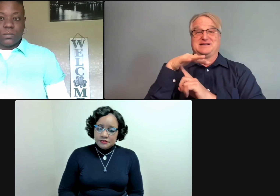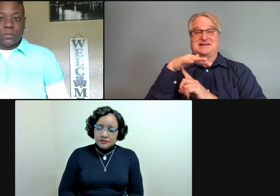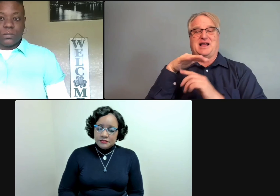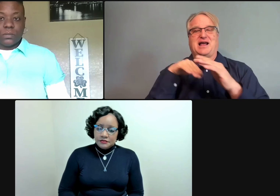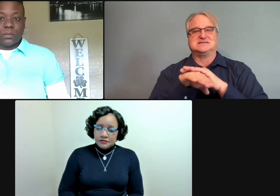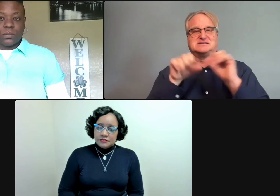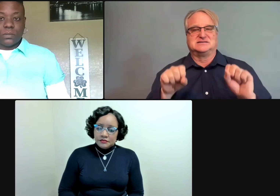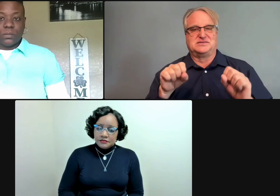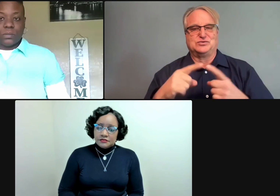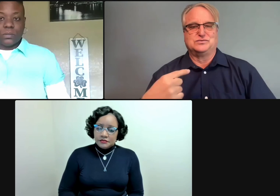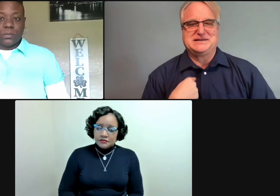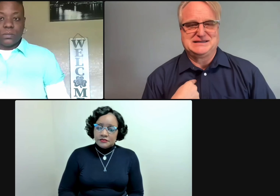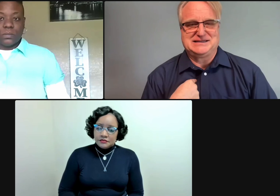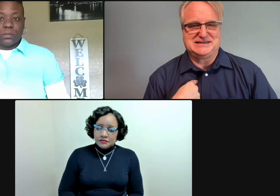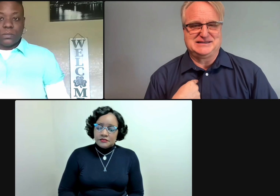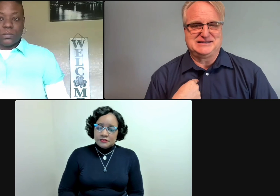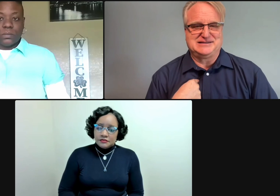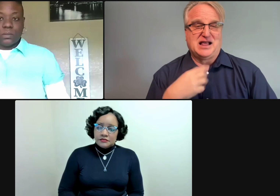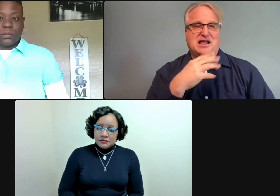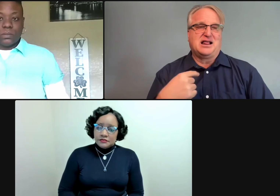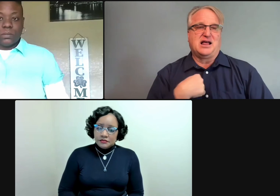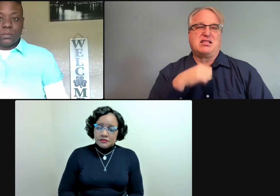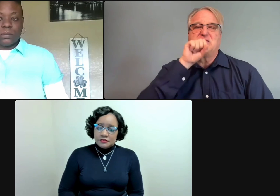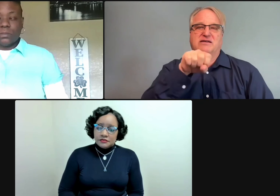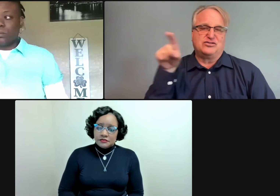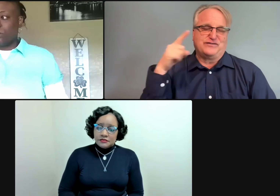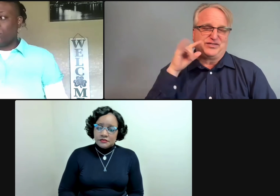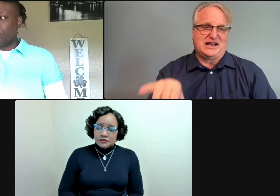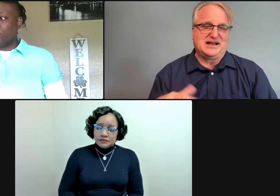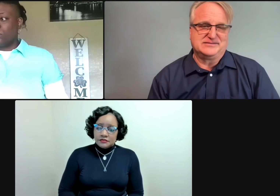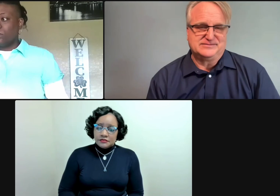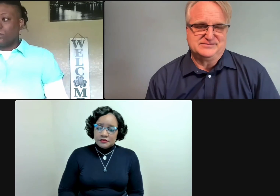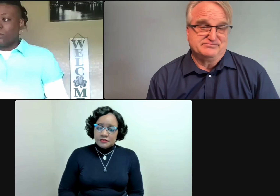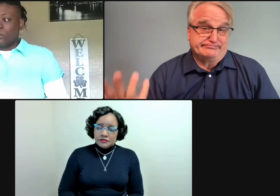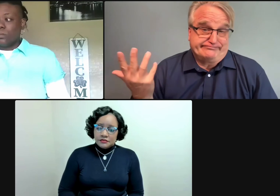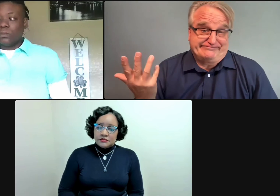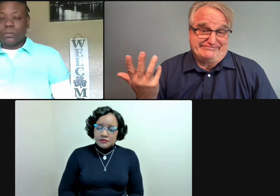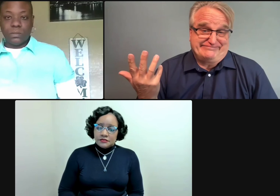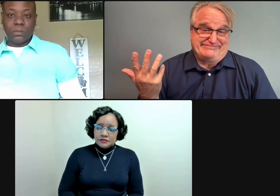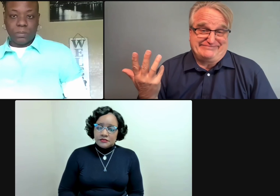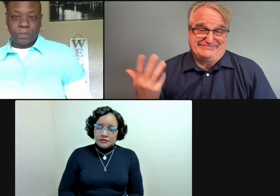I don't want just access to the message. I want access to the environment. And my interpreter did that.